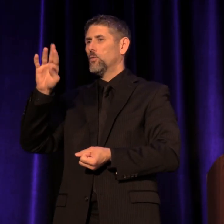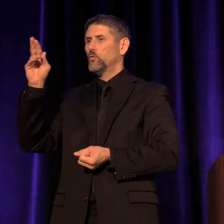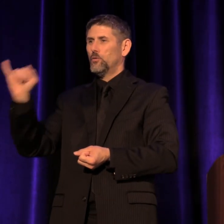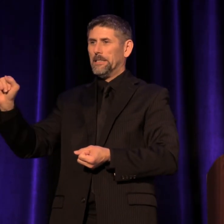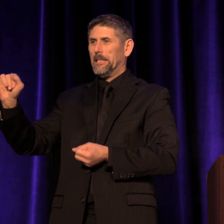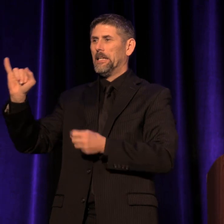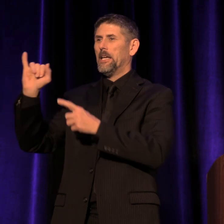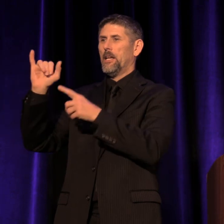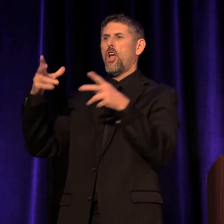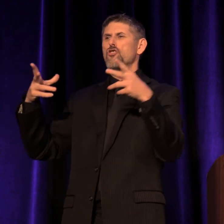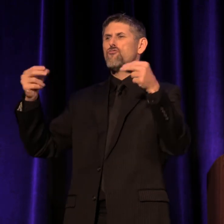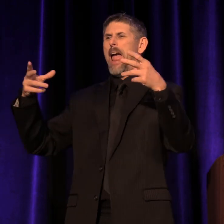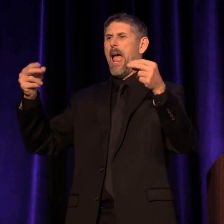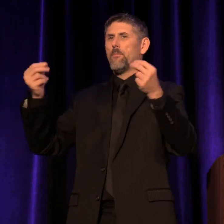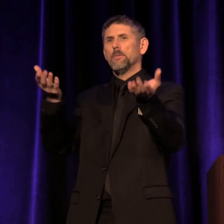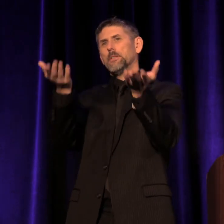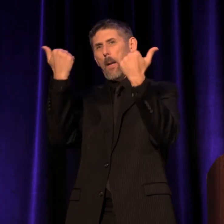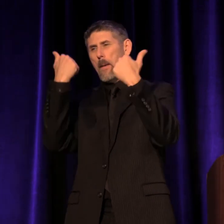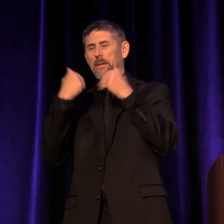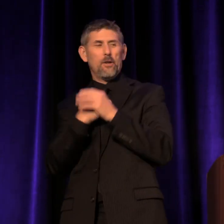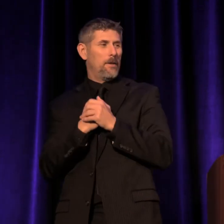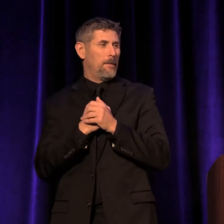to join me up here for a minute.